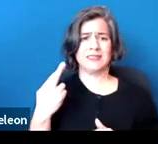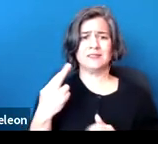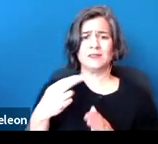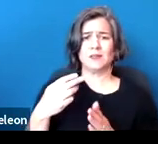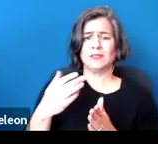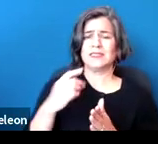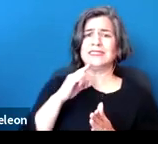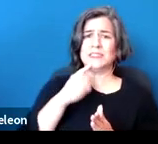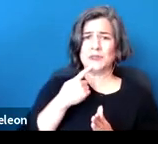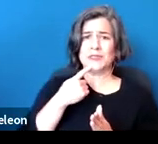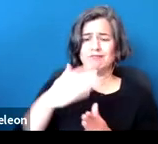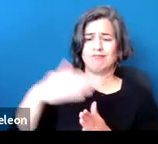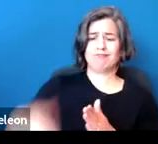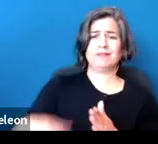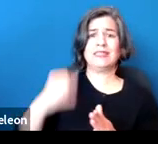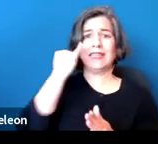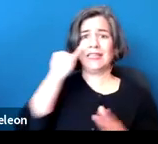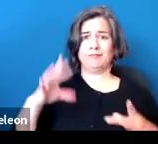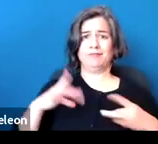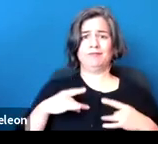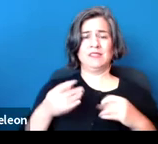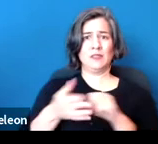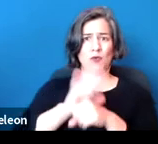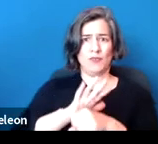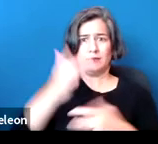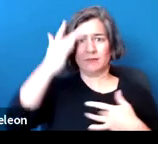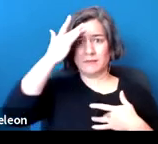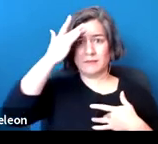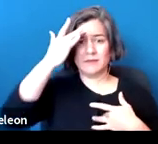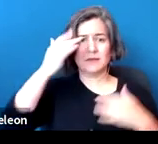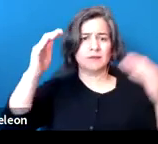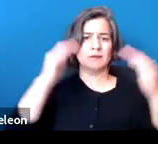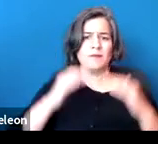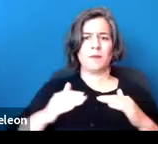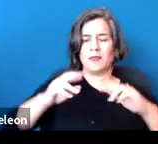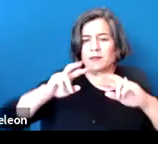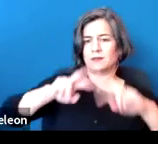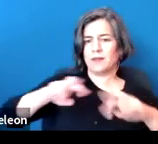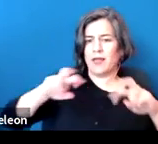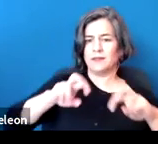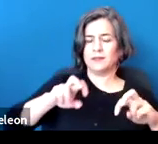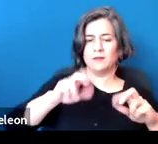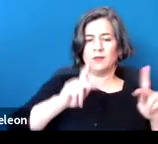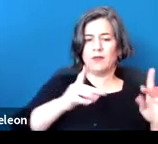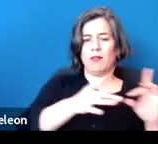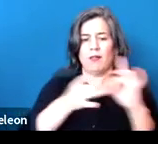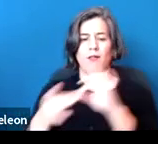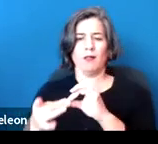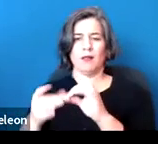from COVID, infection; analysis relevant to people associated with those with disabilities,